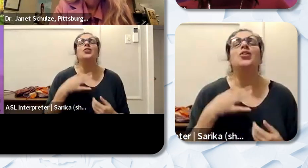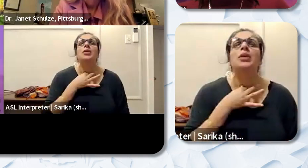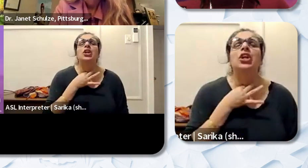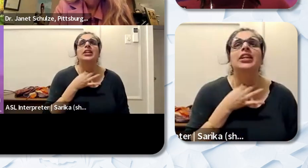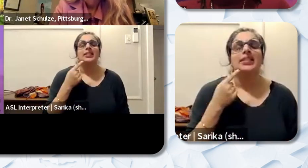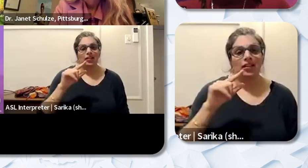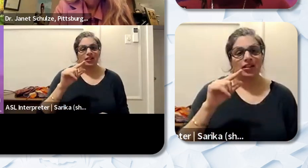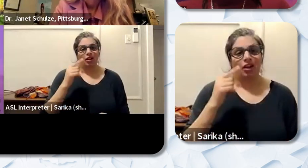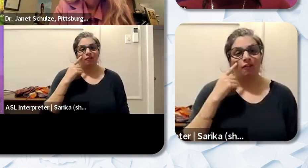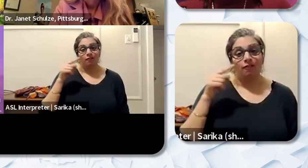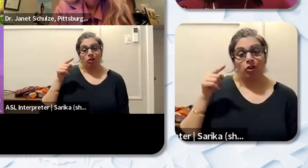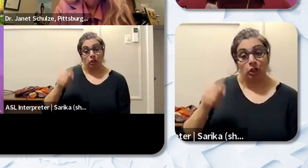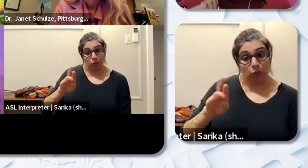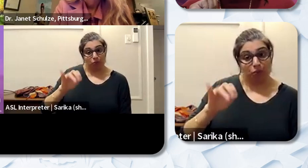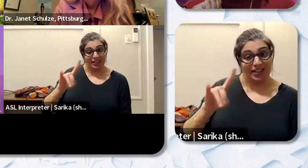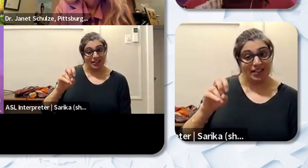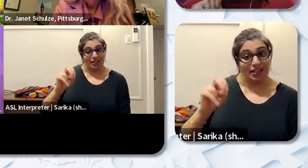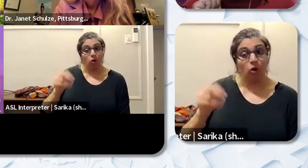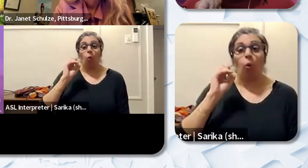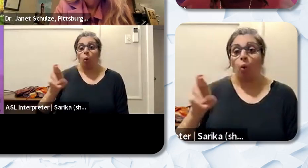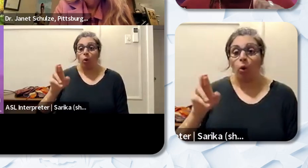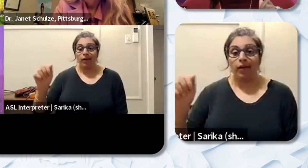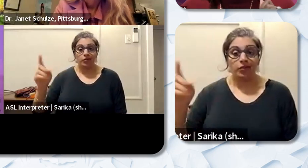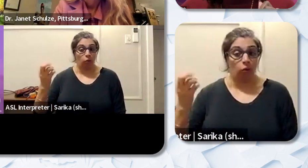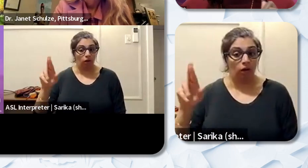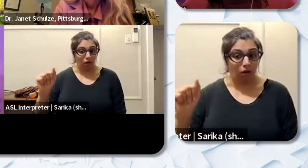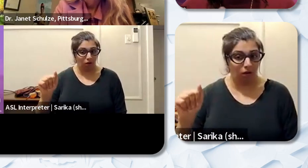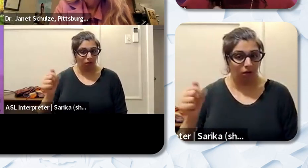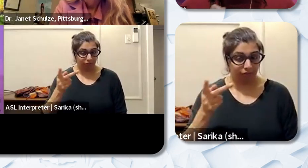either for you Brandon or Adora. Are there is there anything you would want to say?